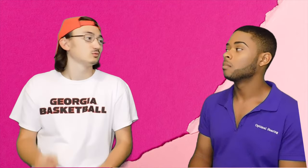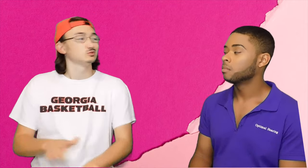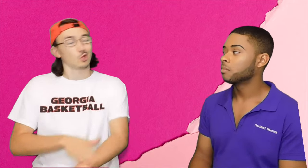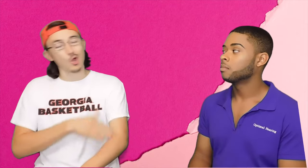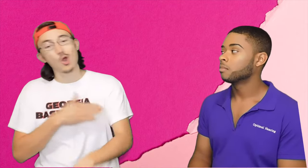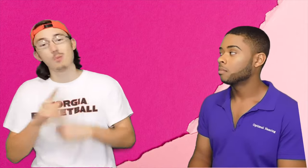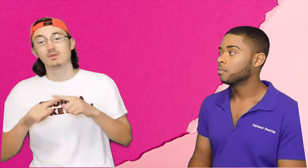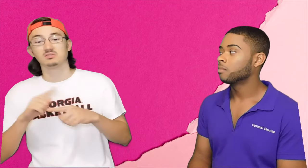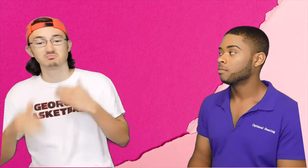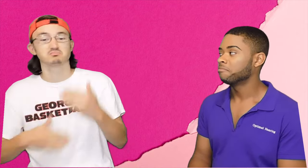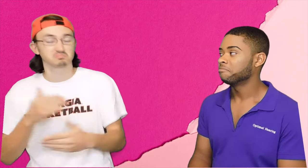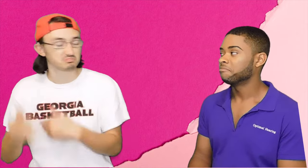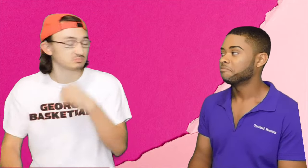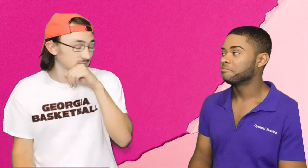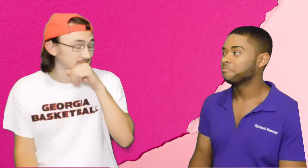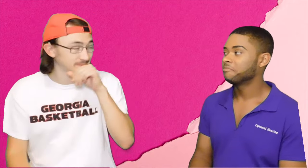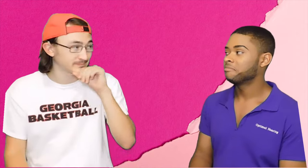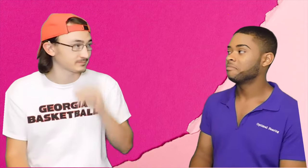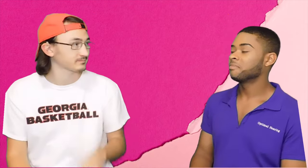It's a long process, but it's good.